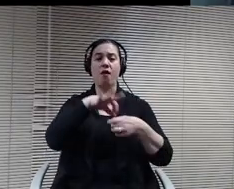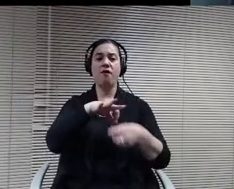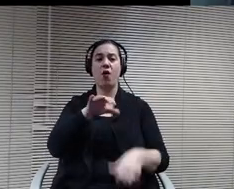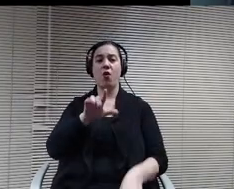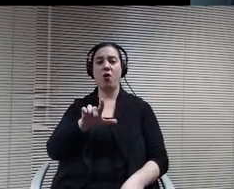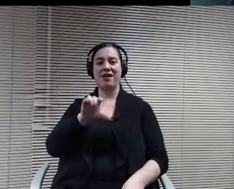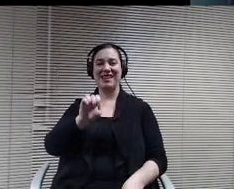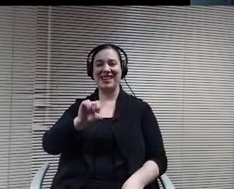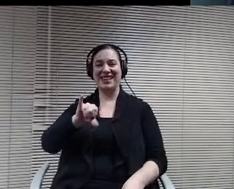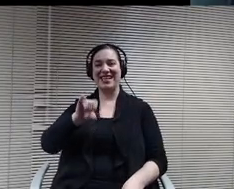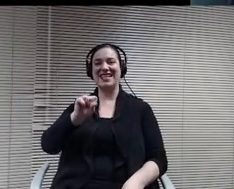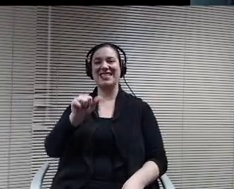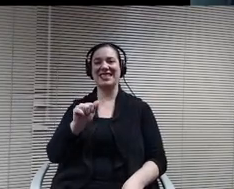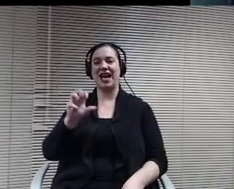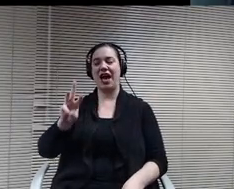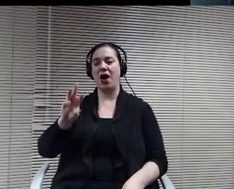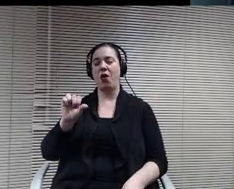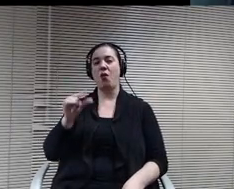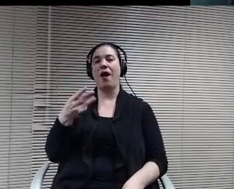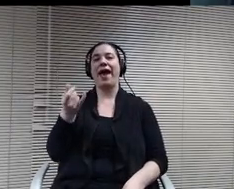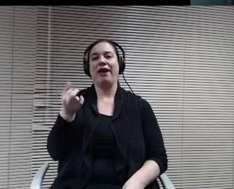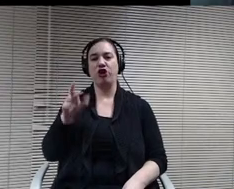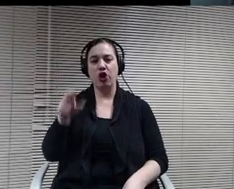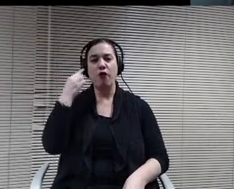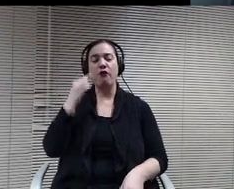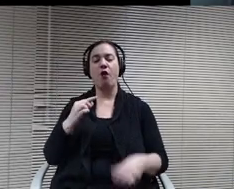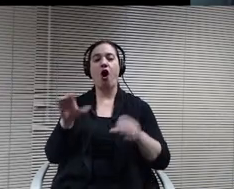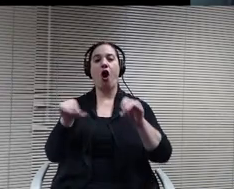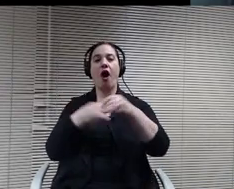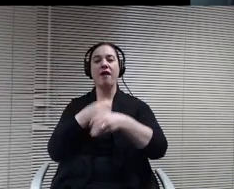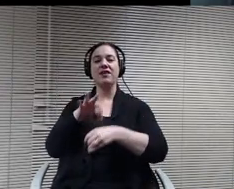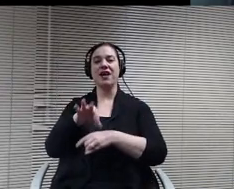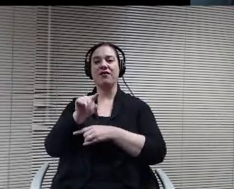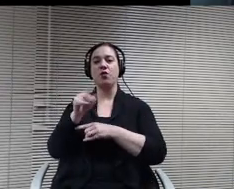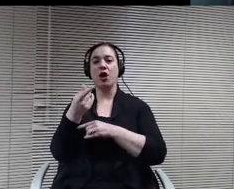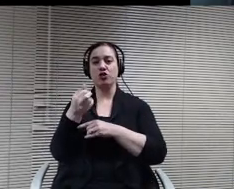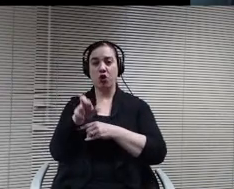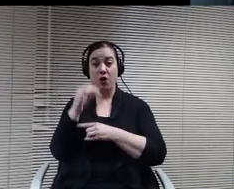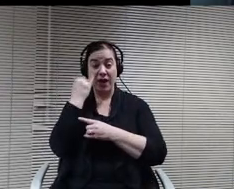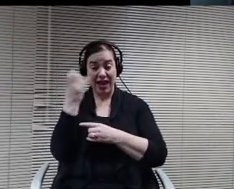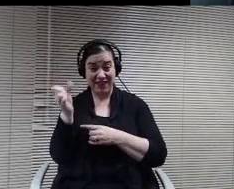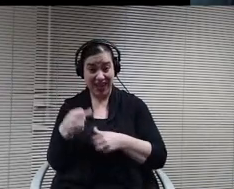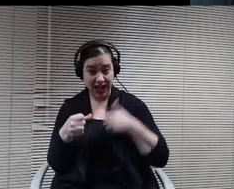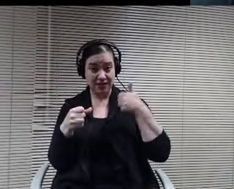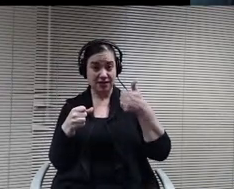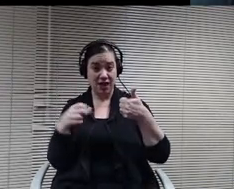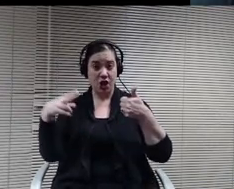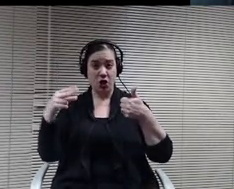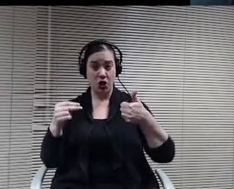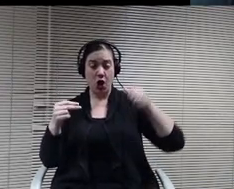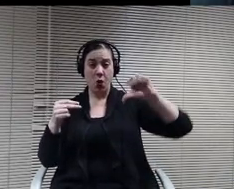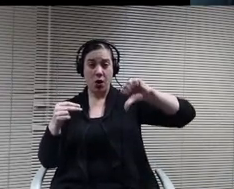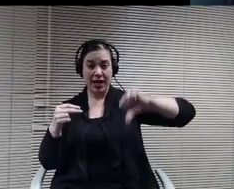Board members when I call your name. If in favor, please say I oppose. Nay, if you wish to abstain, please say I abstained.